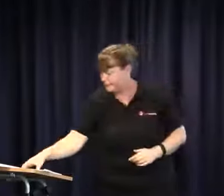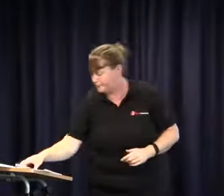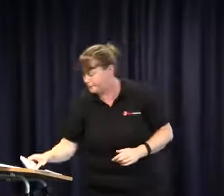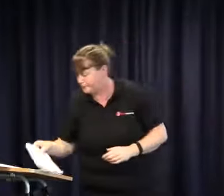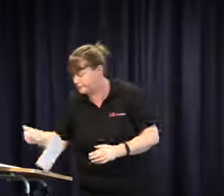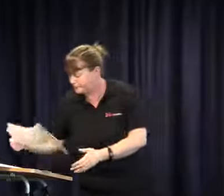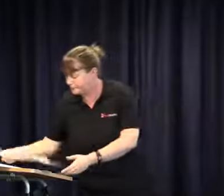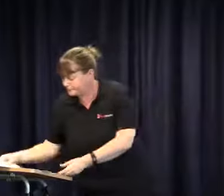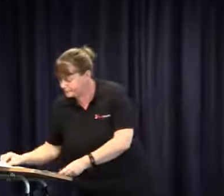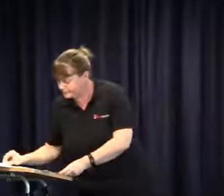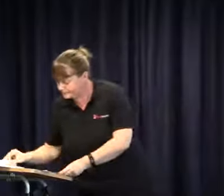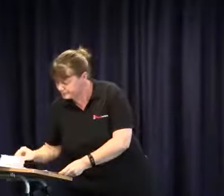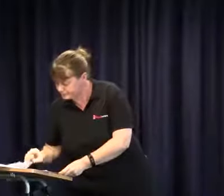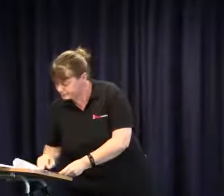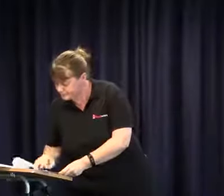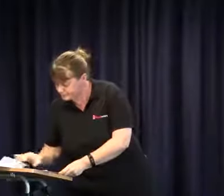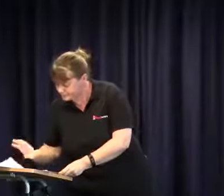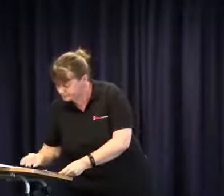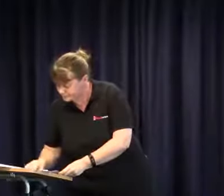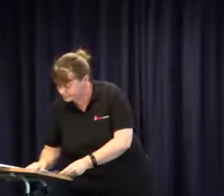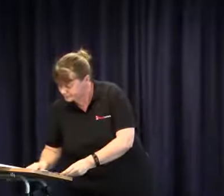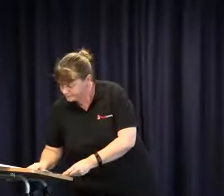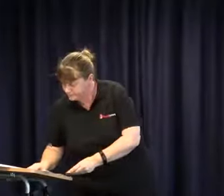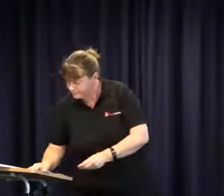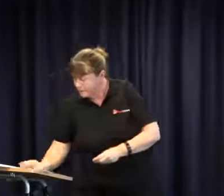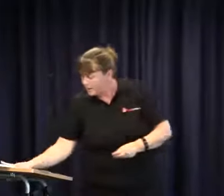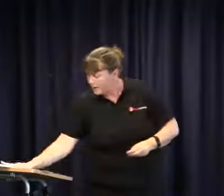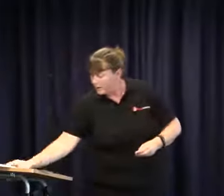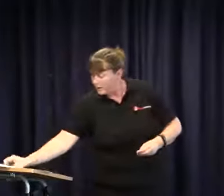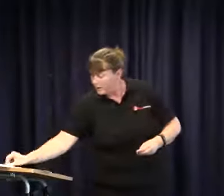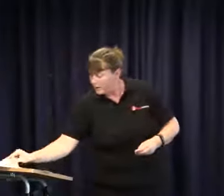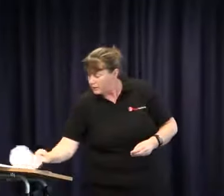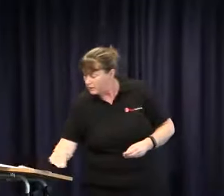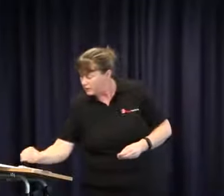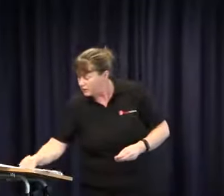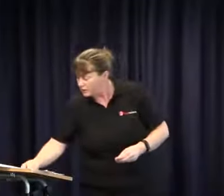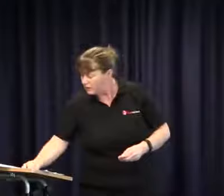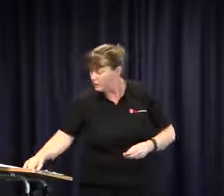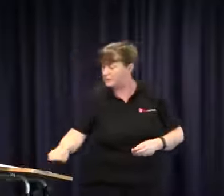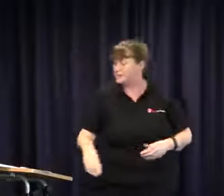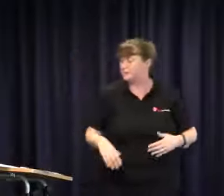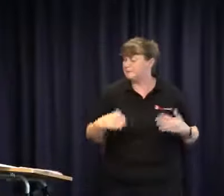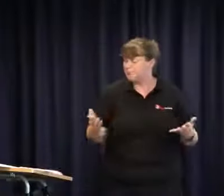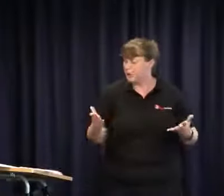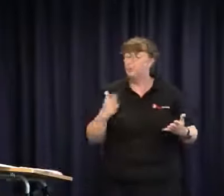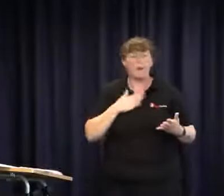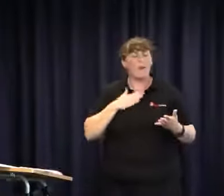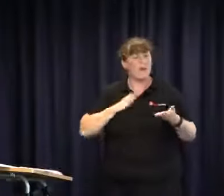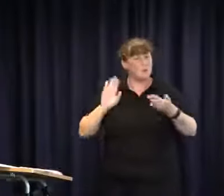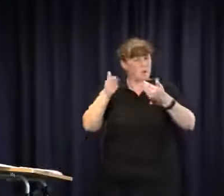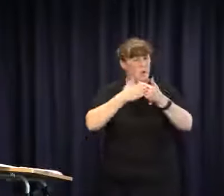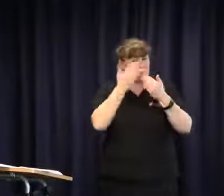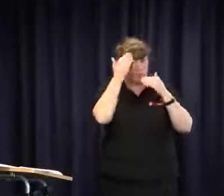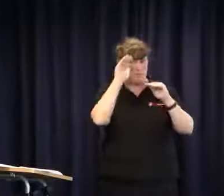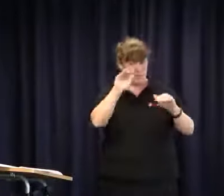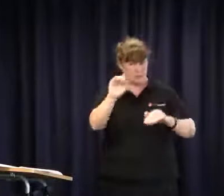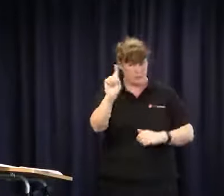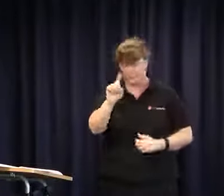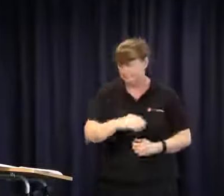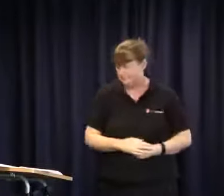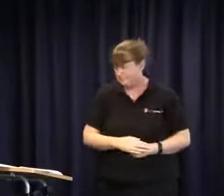child's decision. So that is equally similar to the concept of audism. I would just like